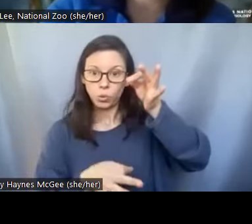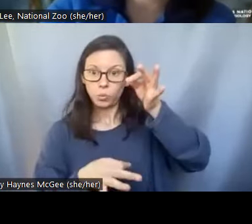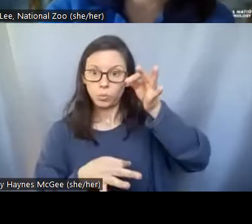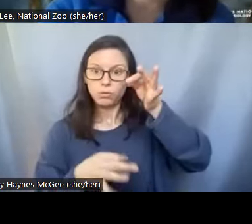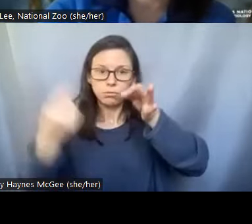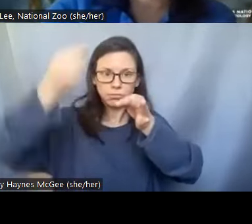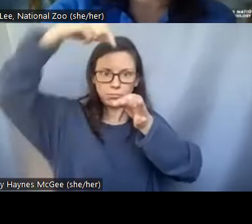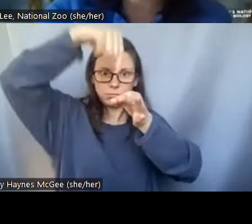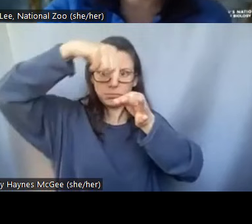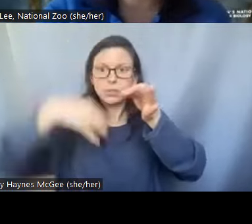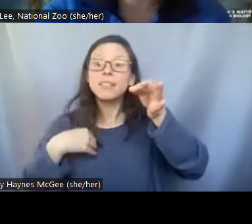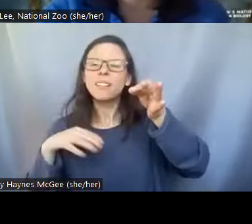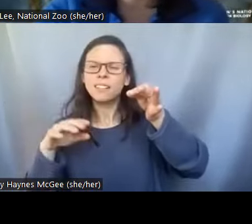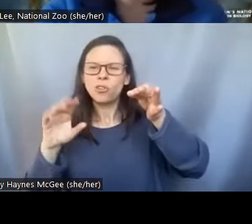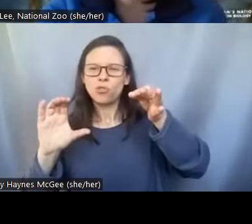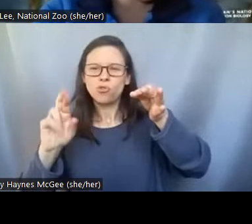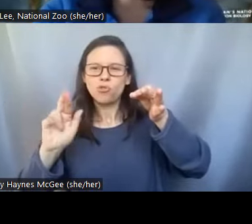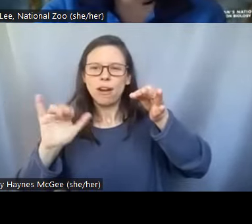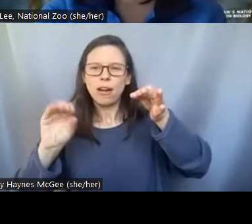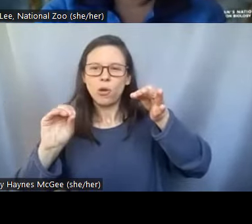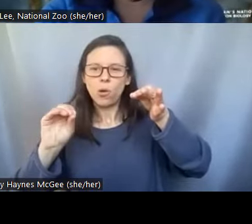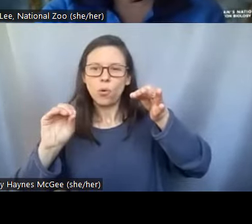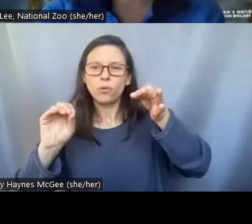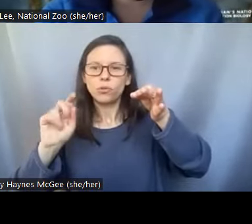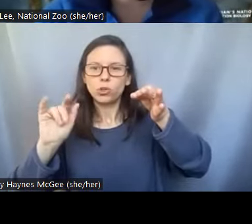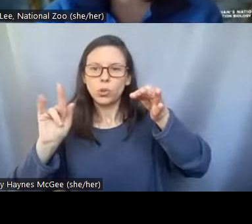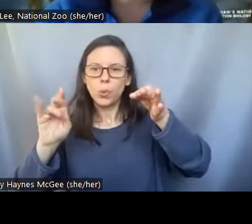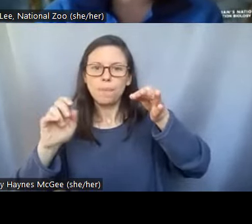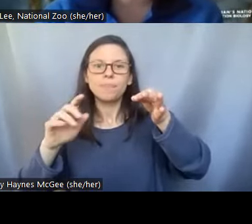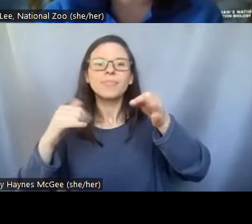them with these long tongues because it's uh extremely cold so you definitely won't